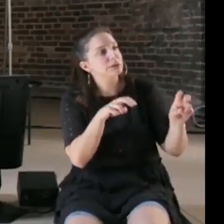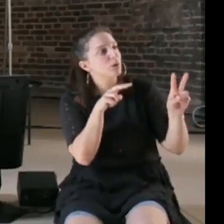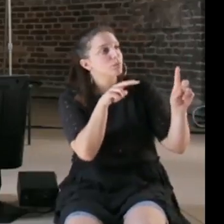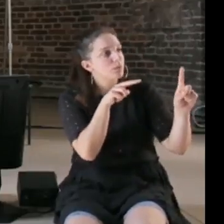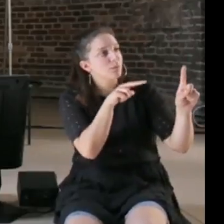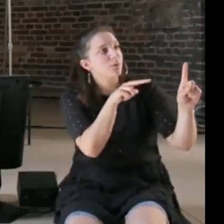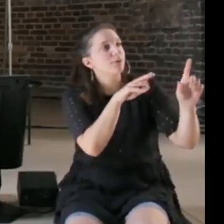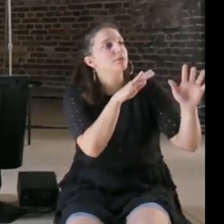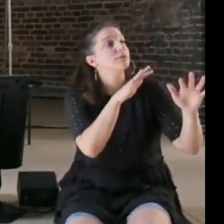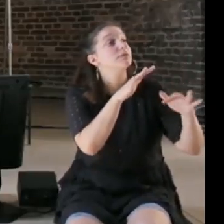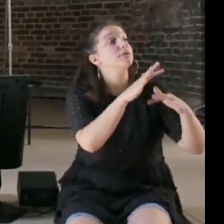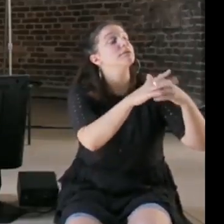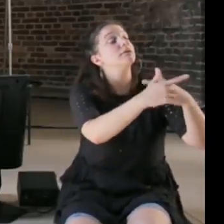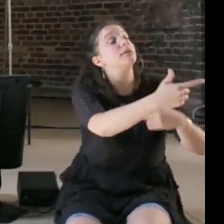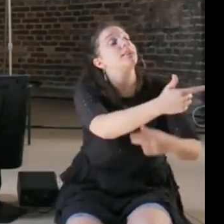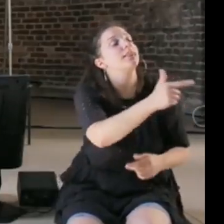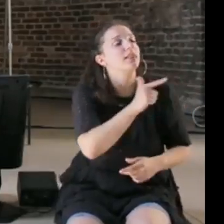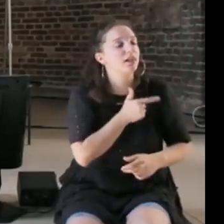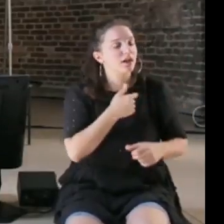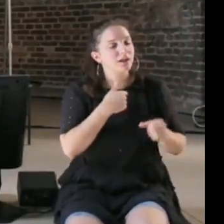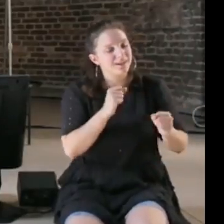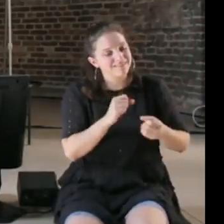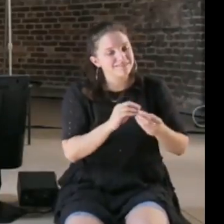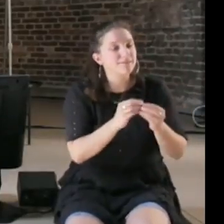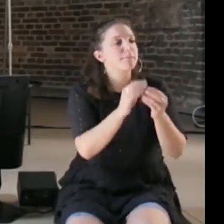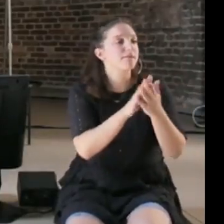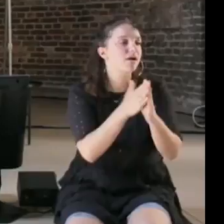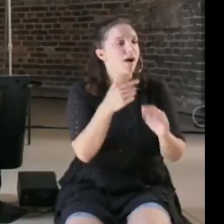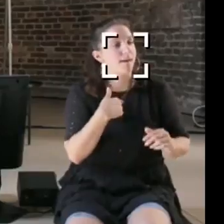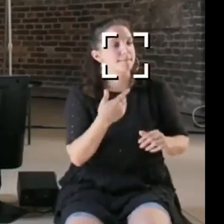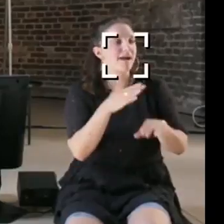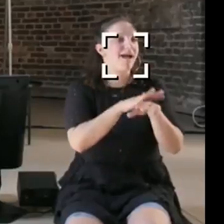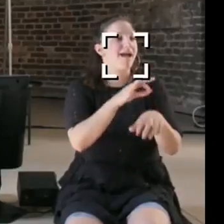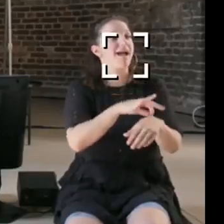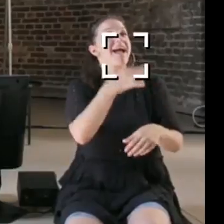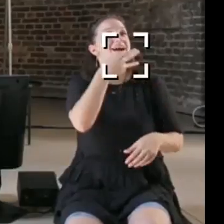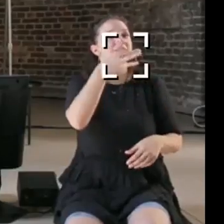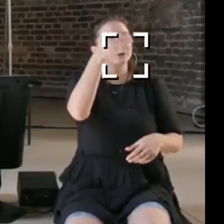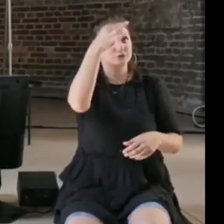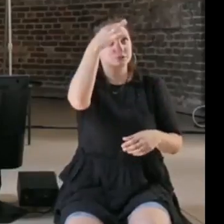a space for a specialist, but probably if you get to a place where they cannot communicate